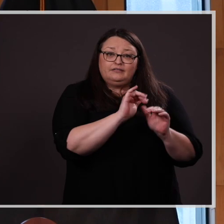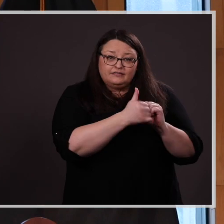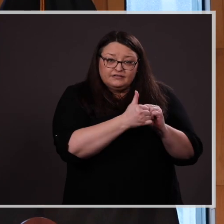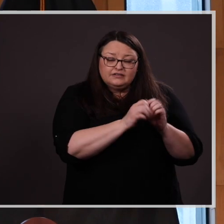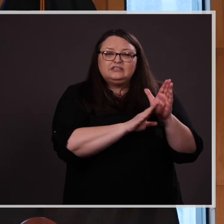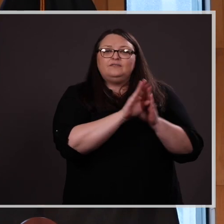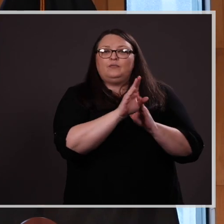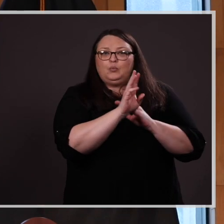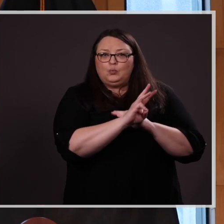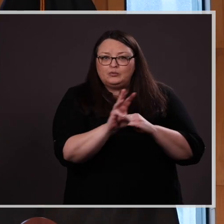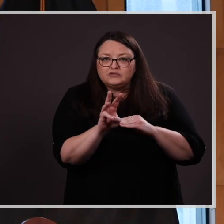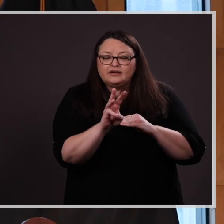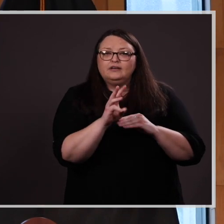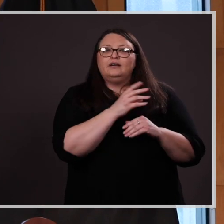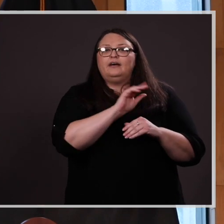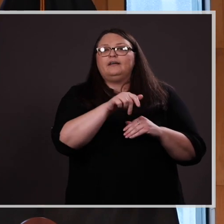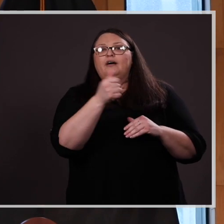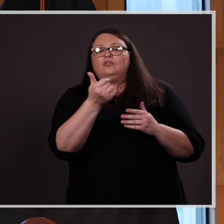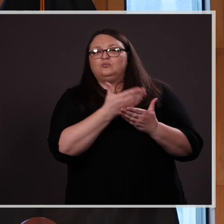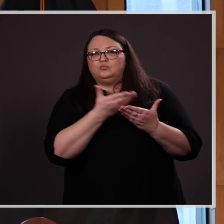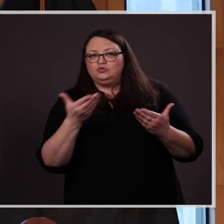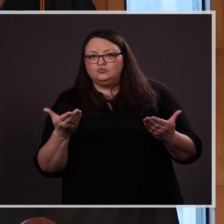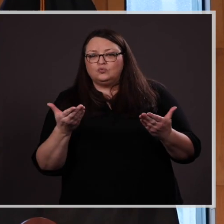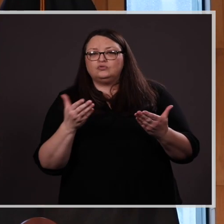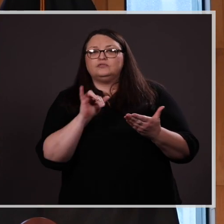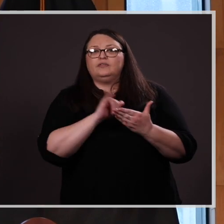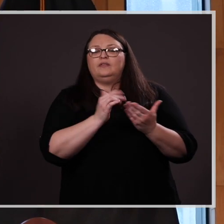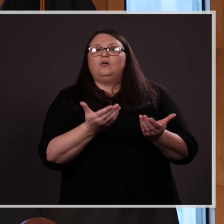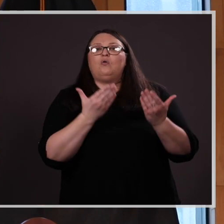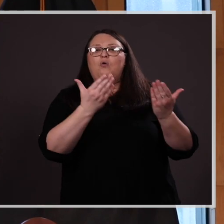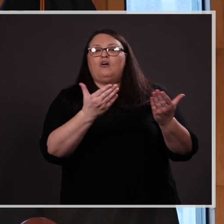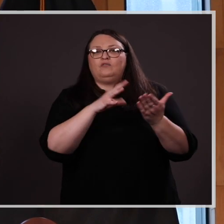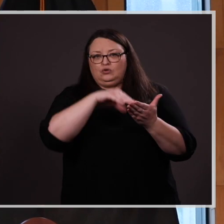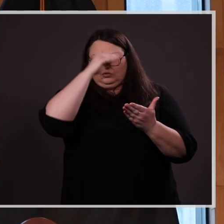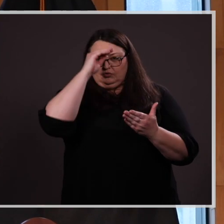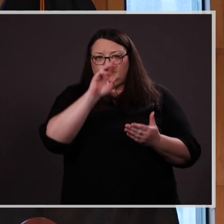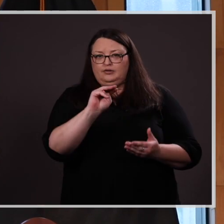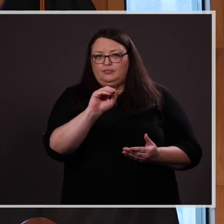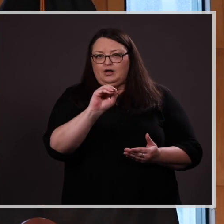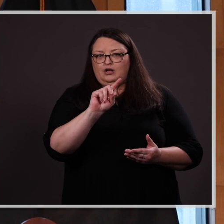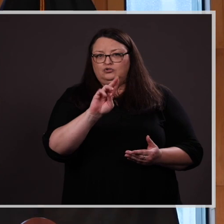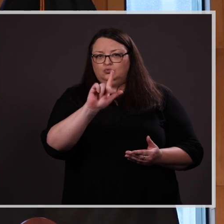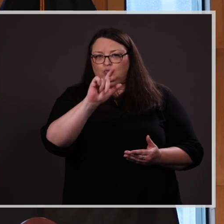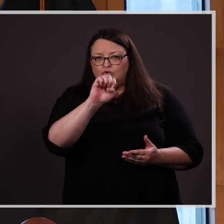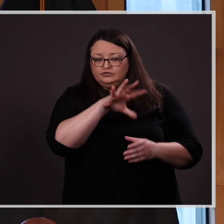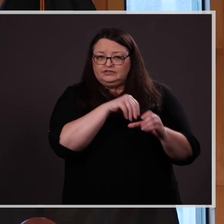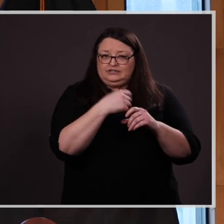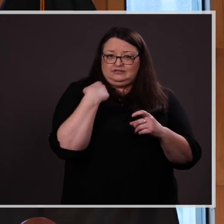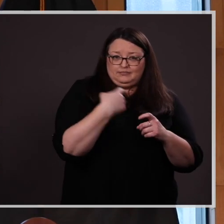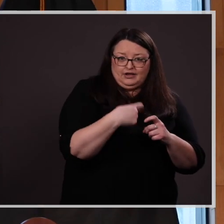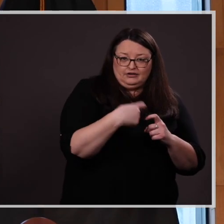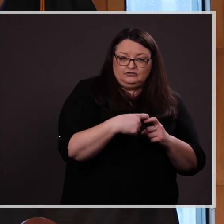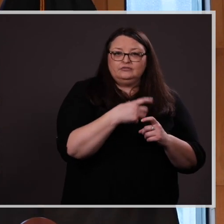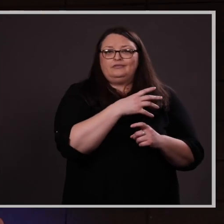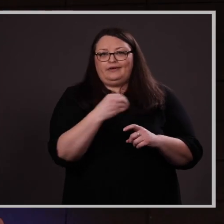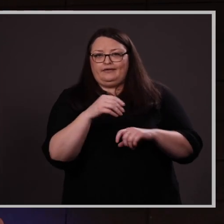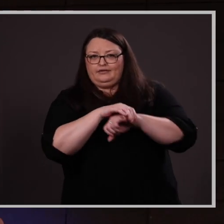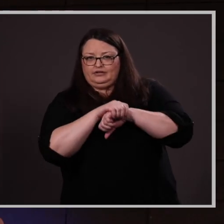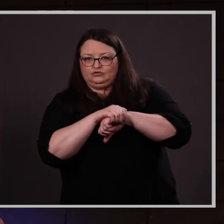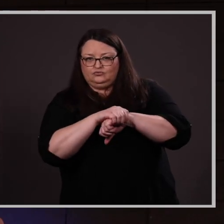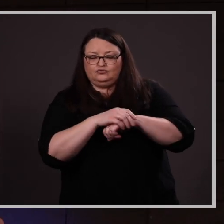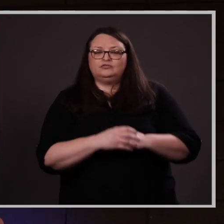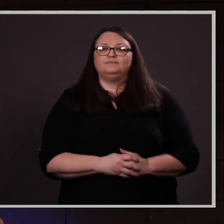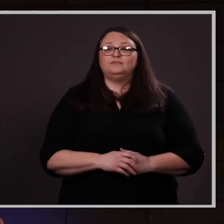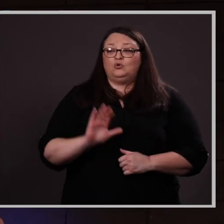developing websites that offers learning modules in Spanish as well as English. Her mission